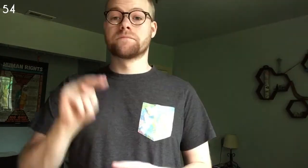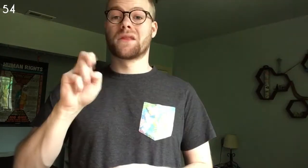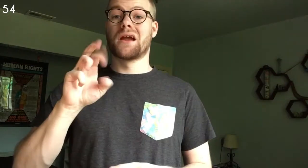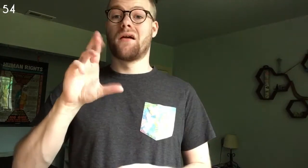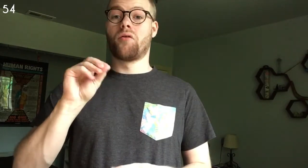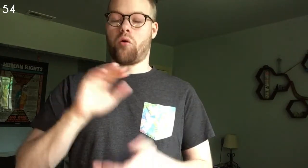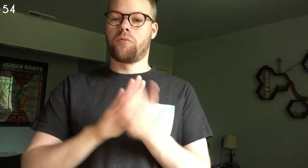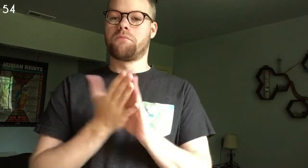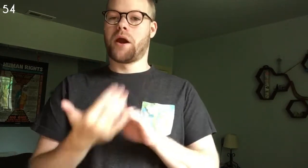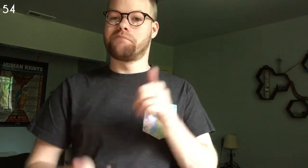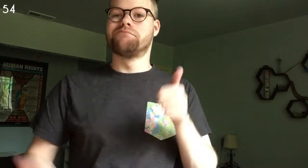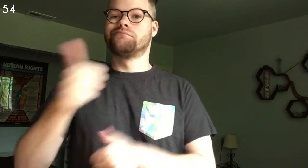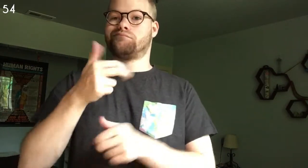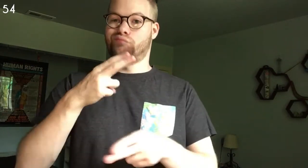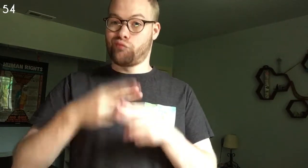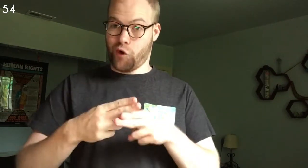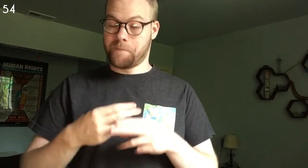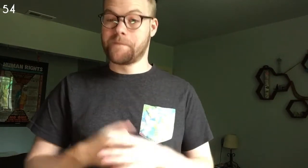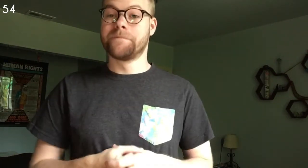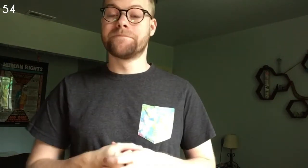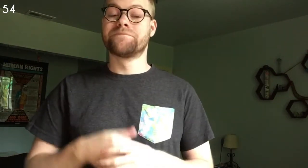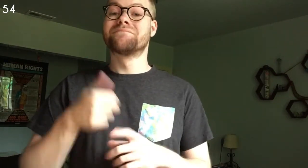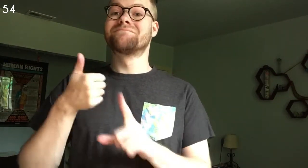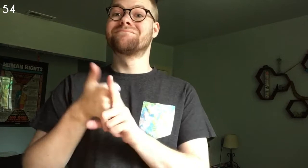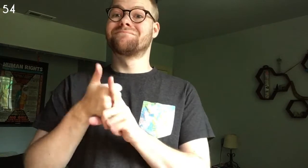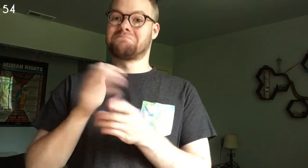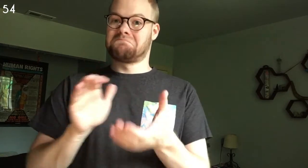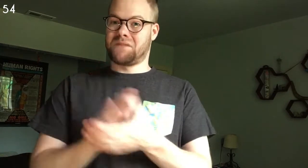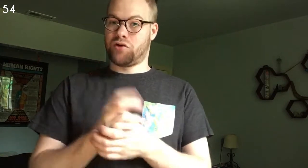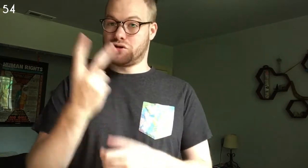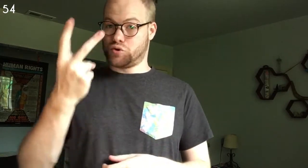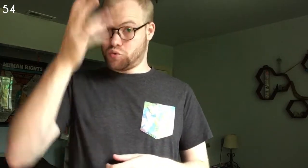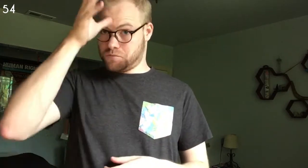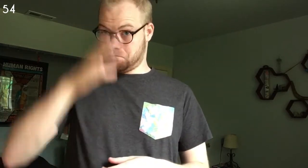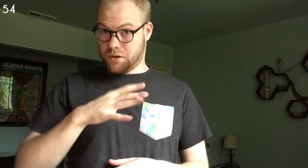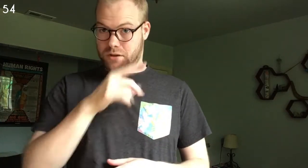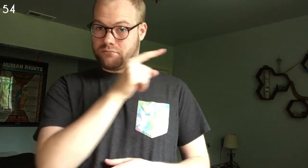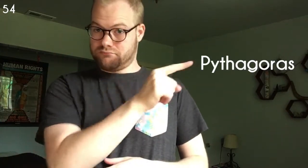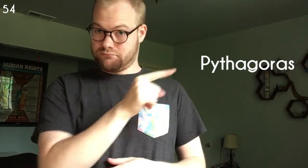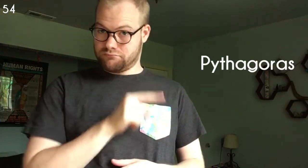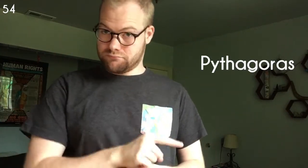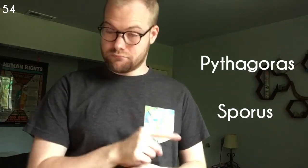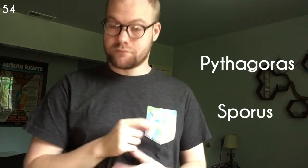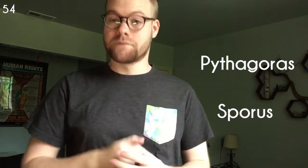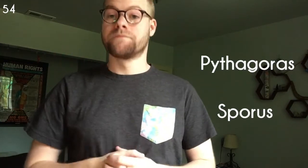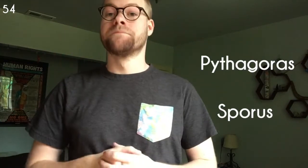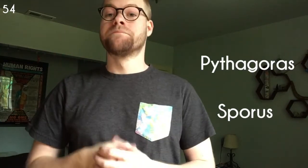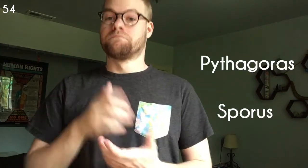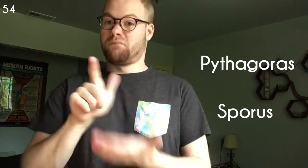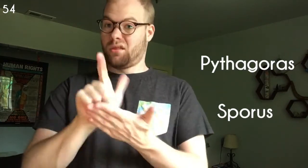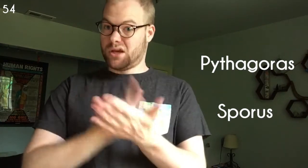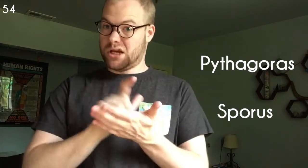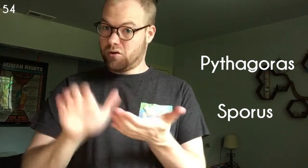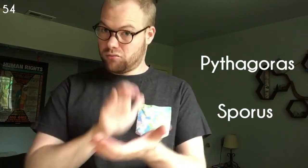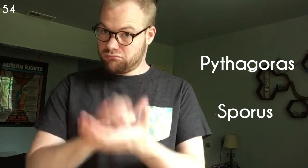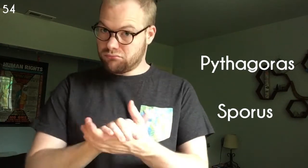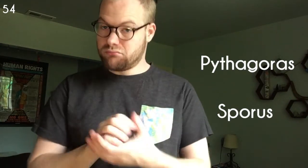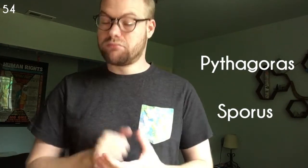54 Nero becomes Emperor of Rome. Nero married two men, Pythagoras and Sporus, in legal ceremonies,